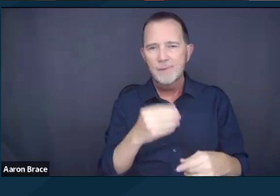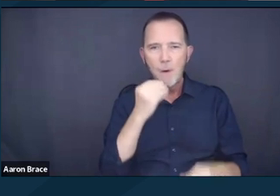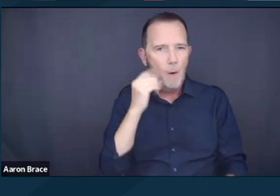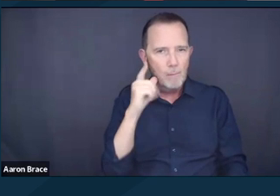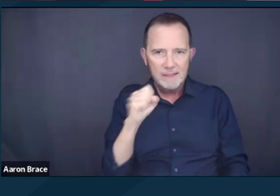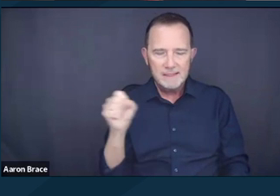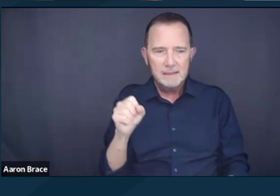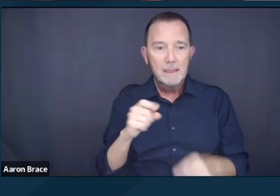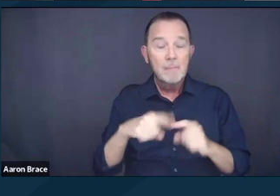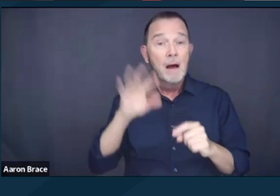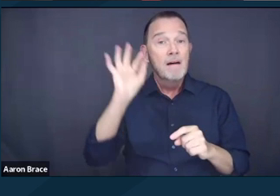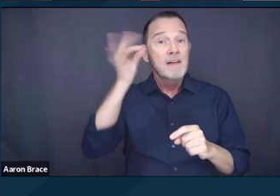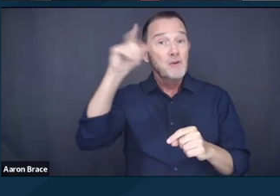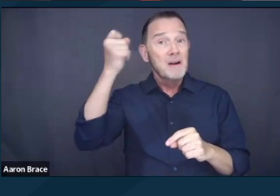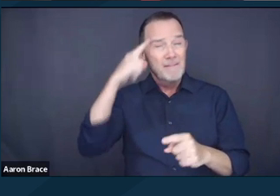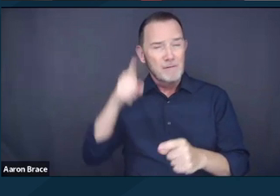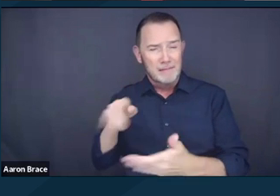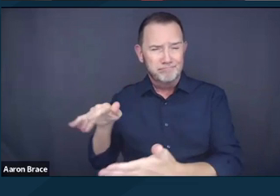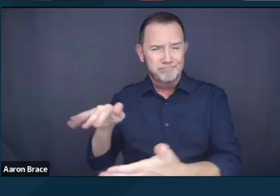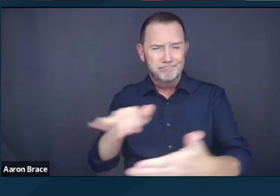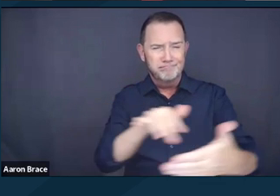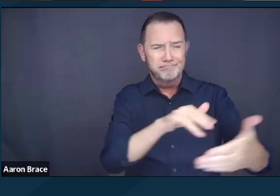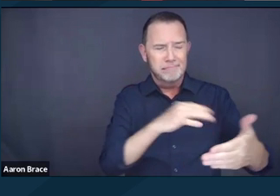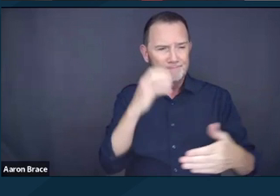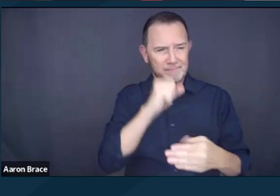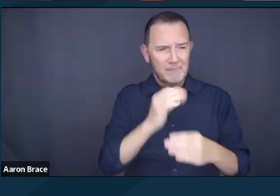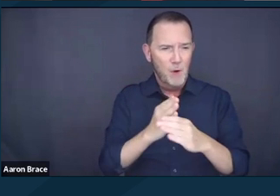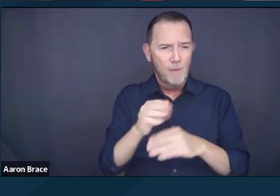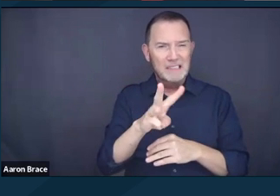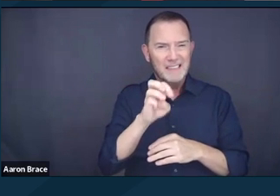that over 650,000 Americans are experiencing homelessness,